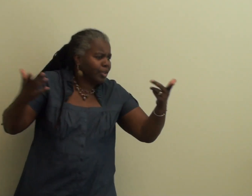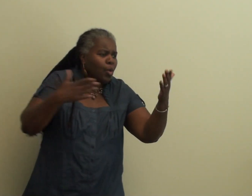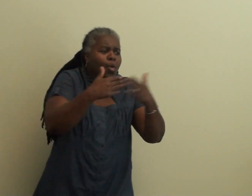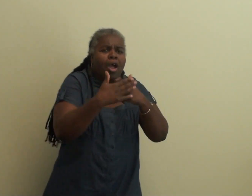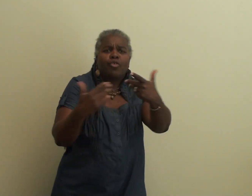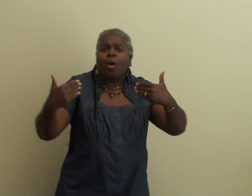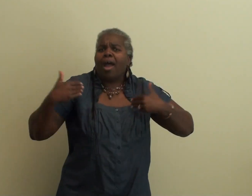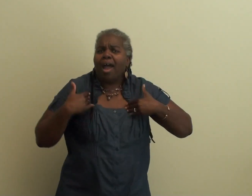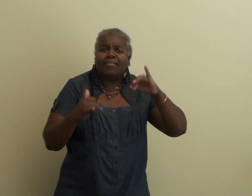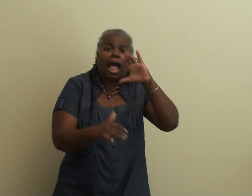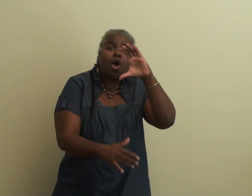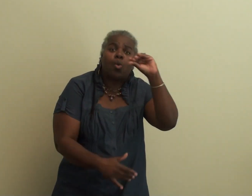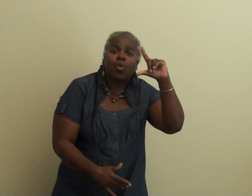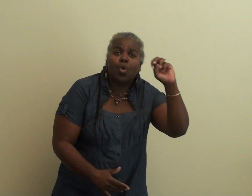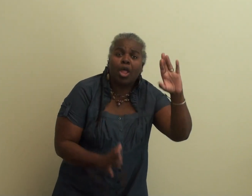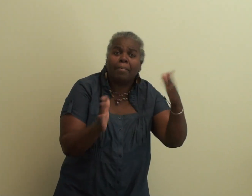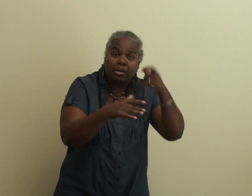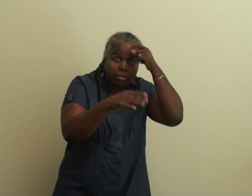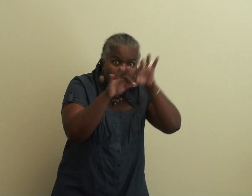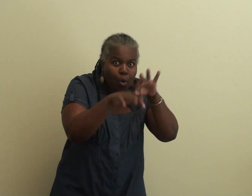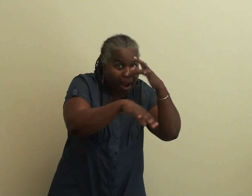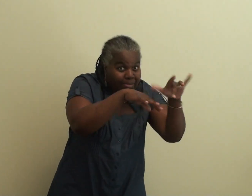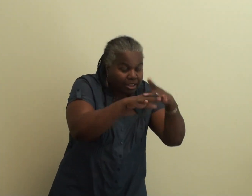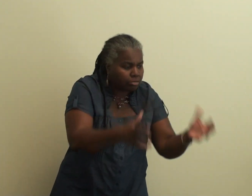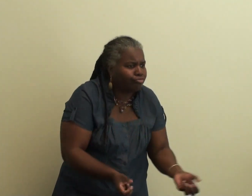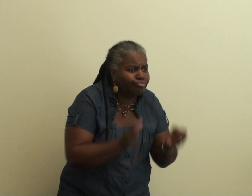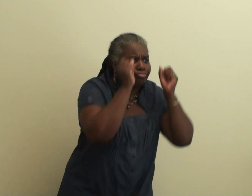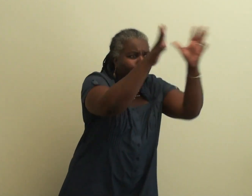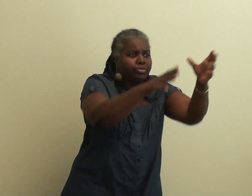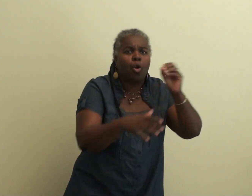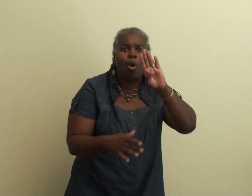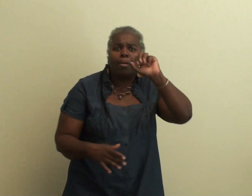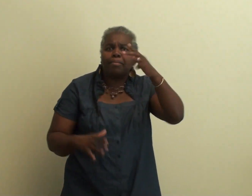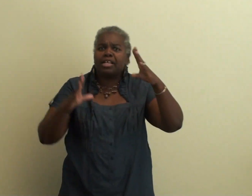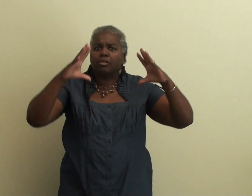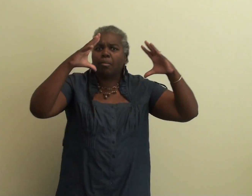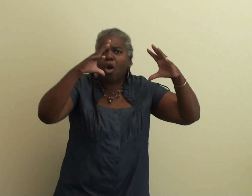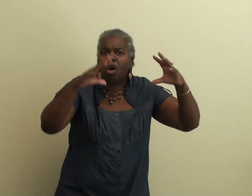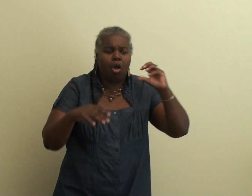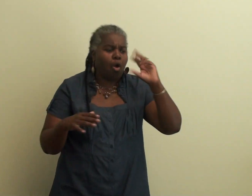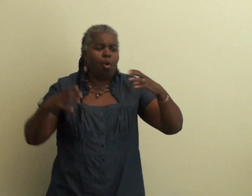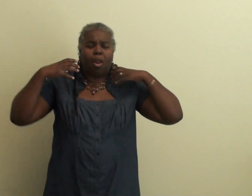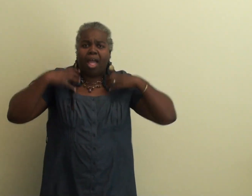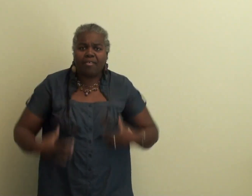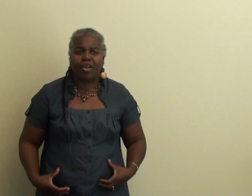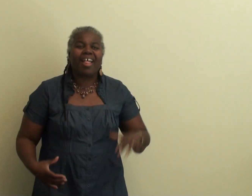lifeguard to go and assist. ? If you have a floatation device such as an empty cooler,